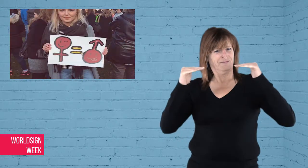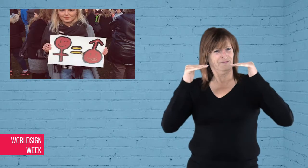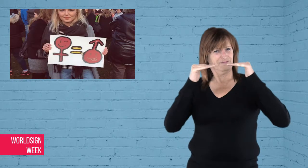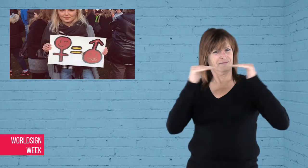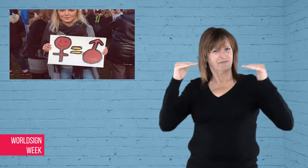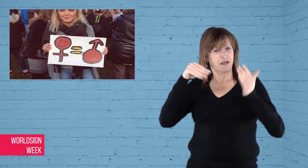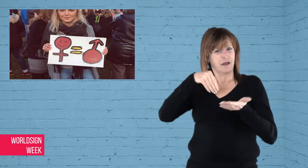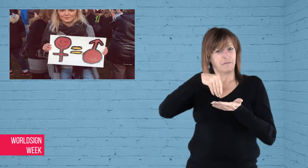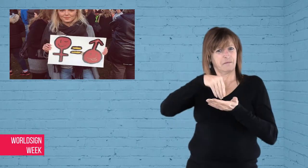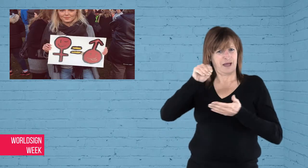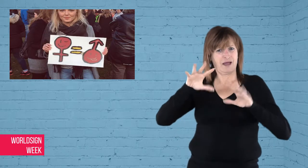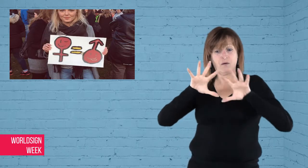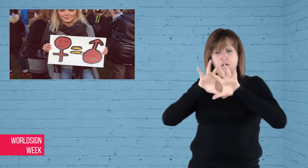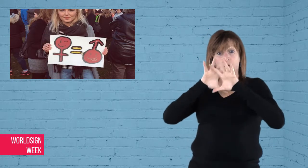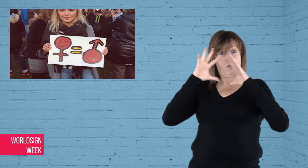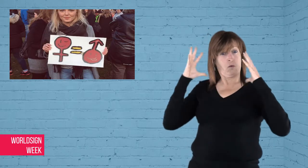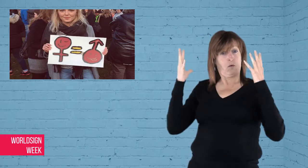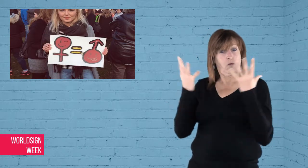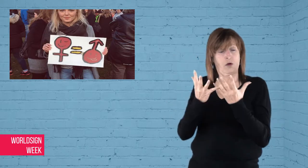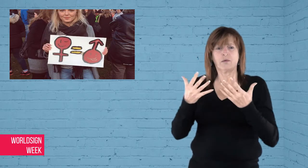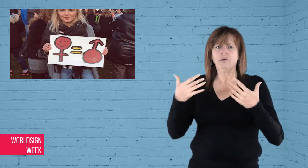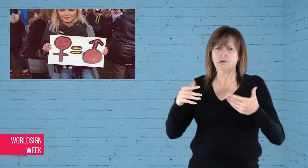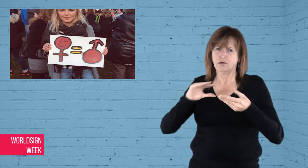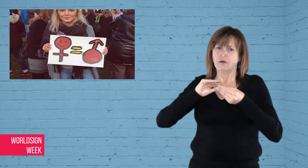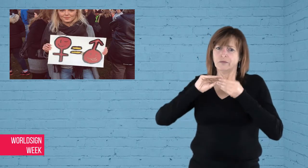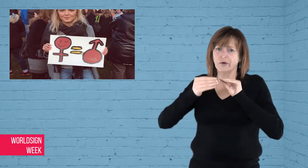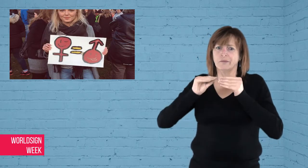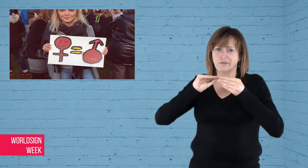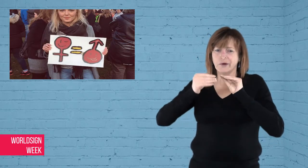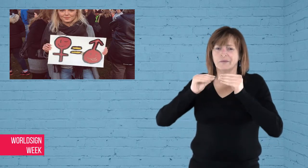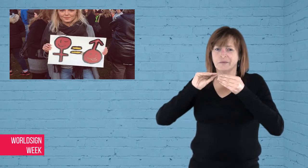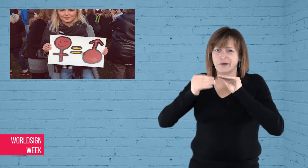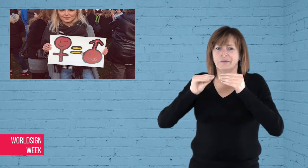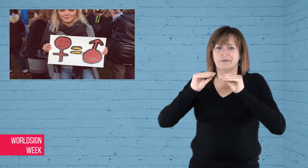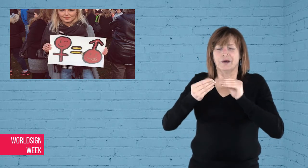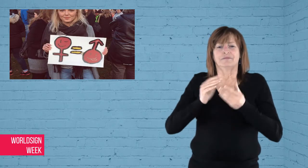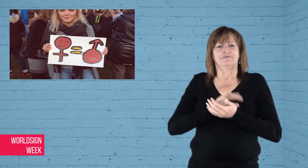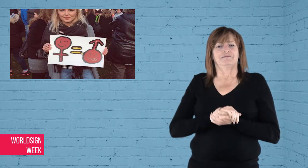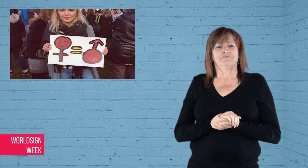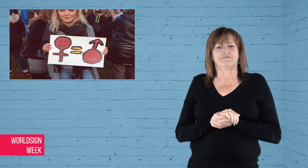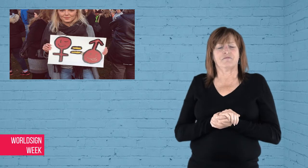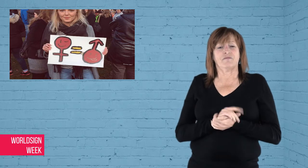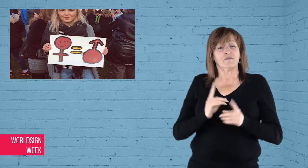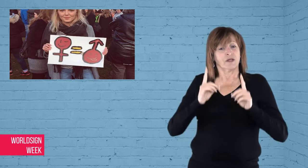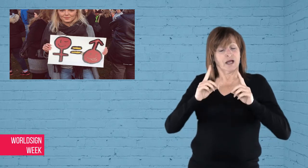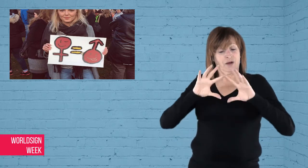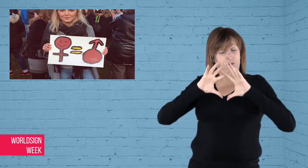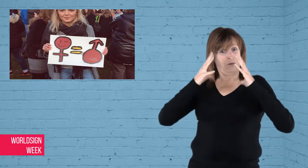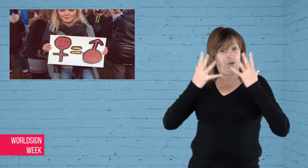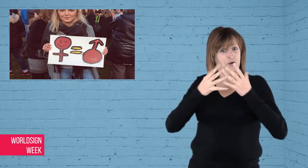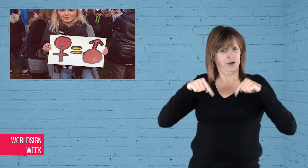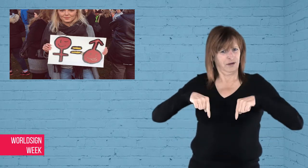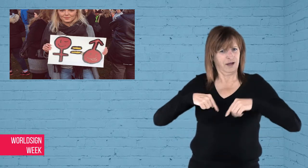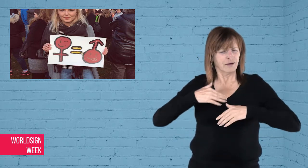Equality pay has been a global issue since the invention of money. Despite